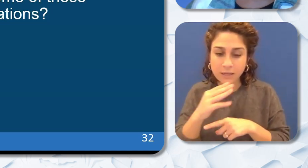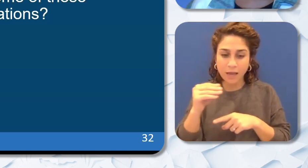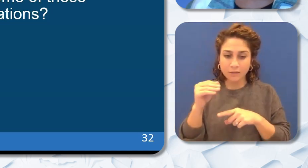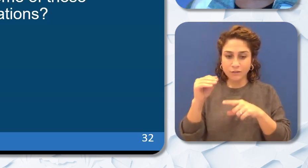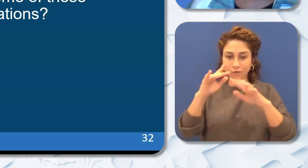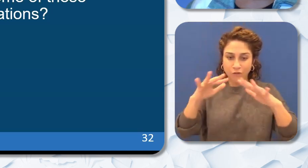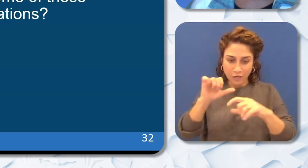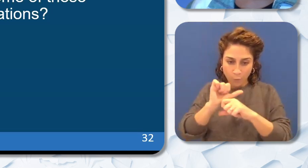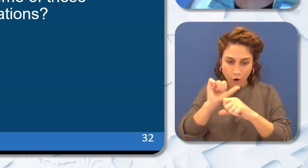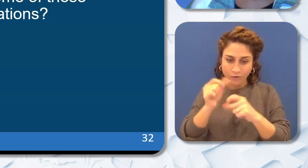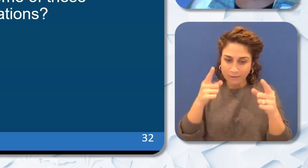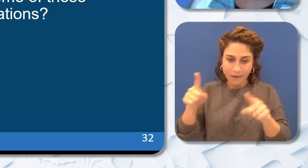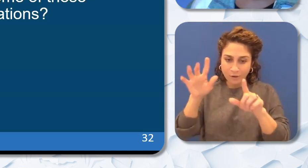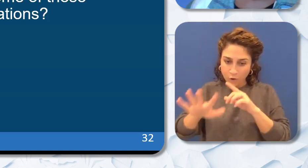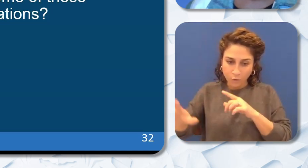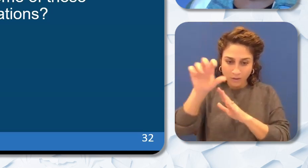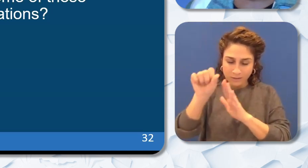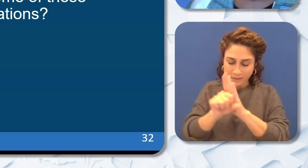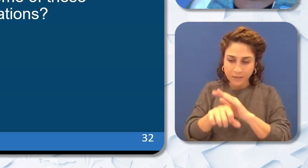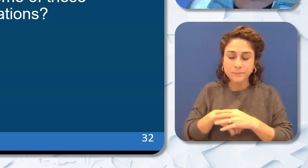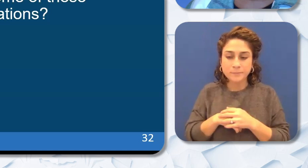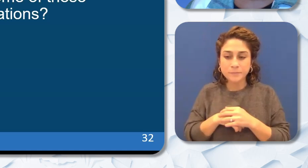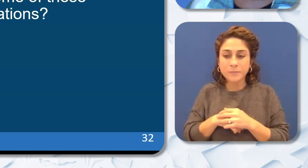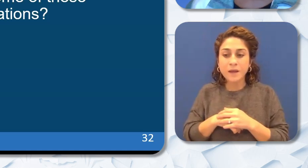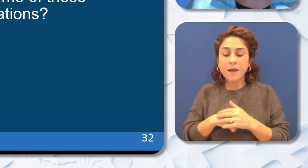I invite school districts who are interested in joining this community of practice.